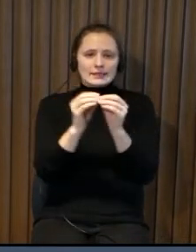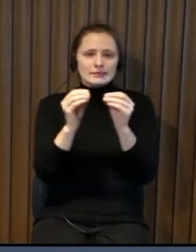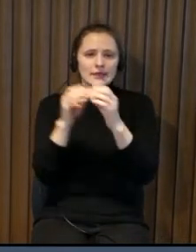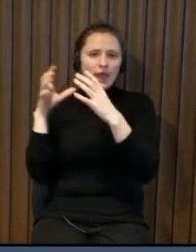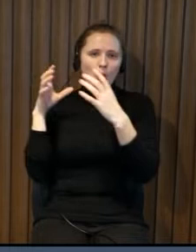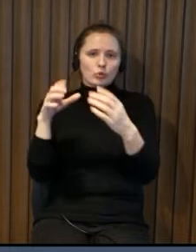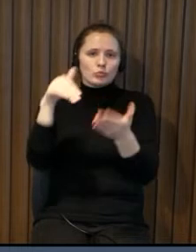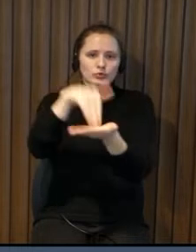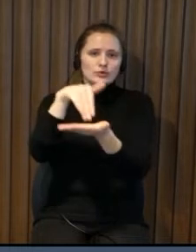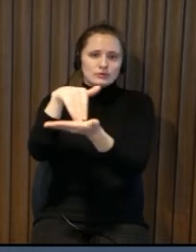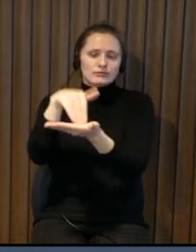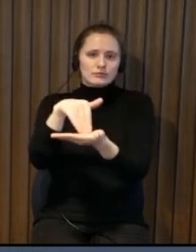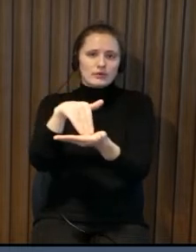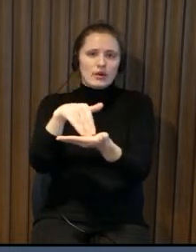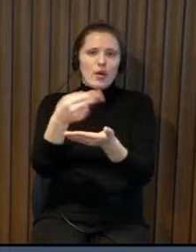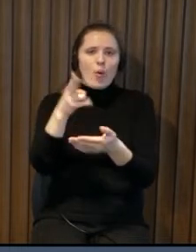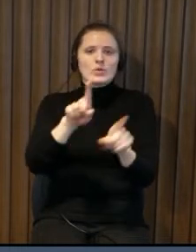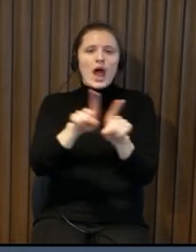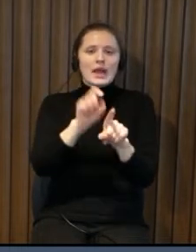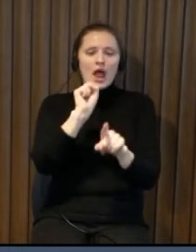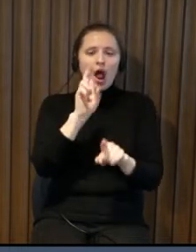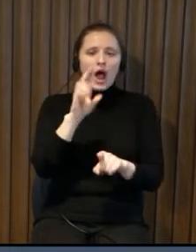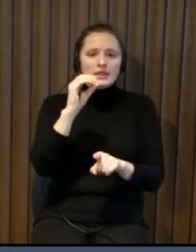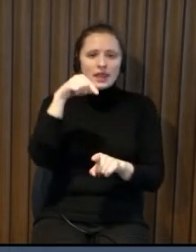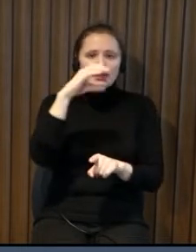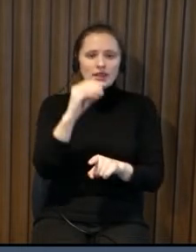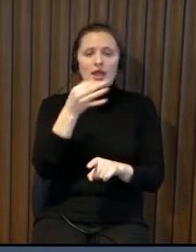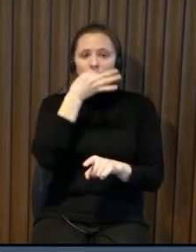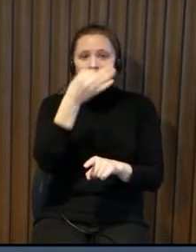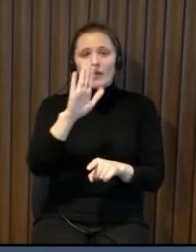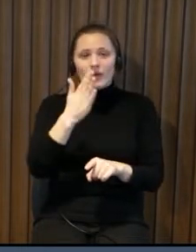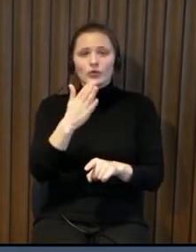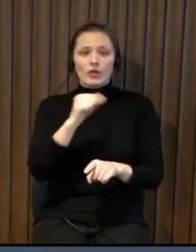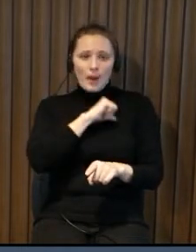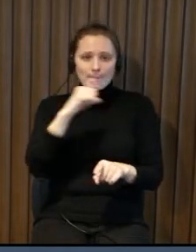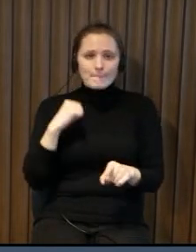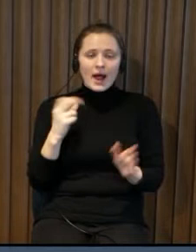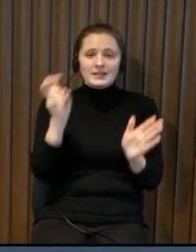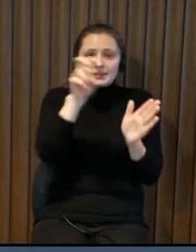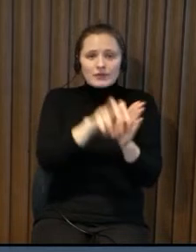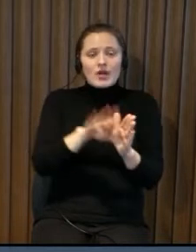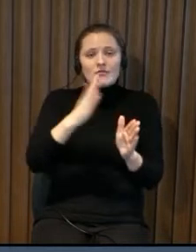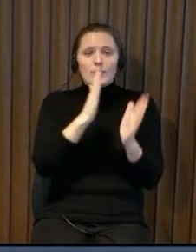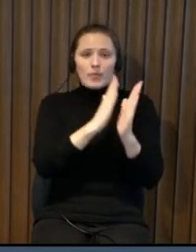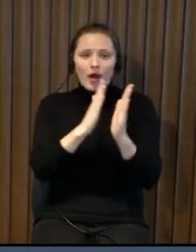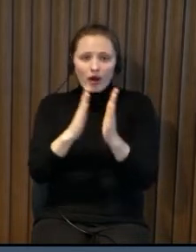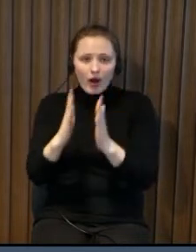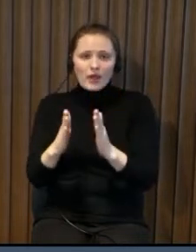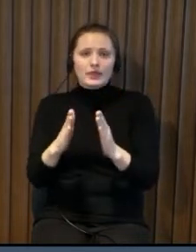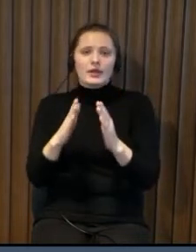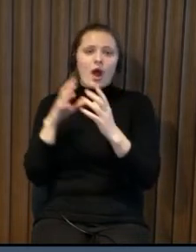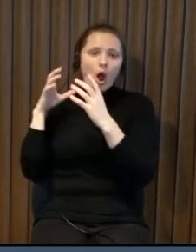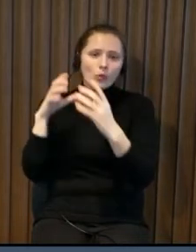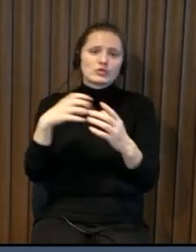live in a place where there is a public transport stop where there are 10 types of buses stopping